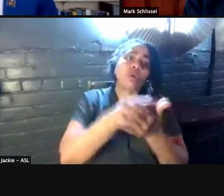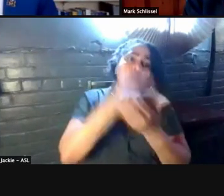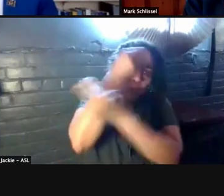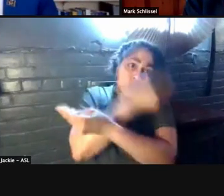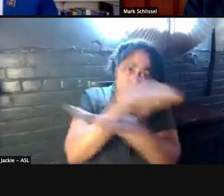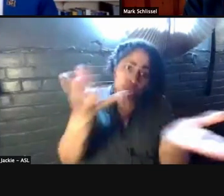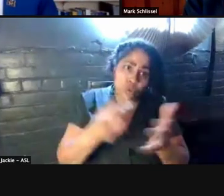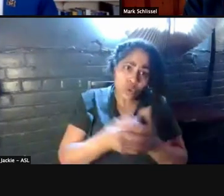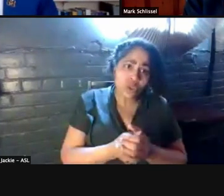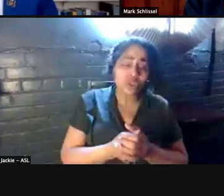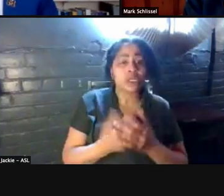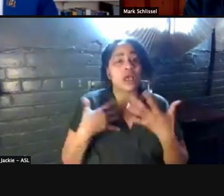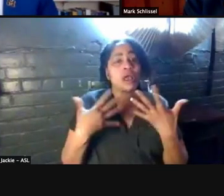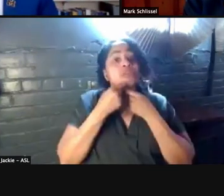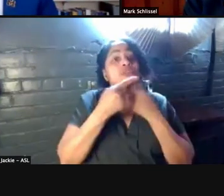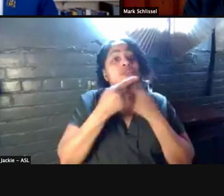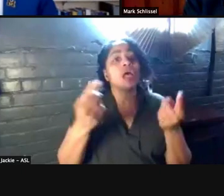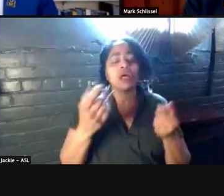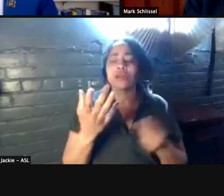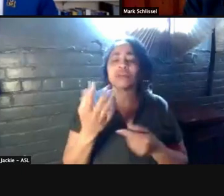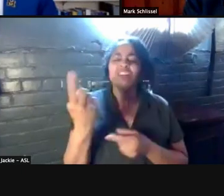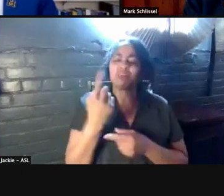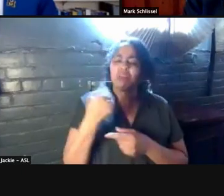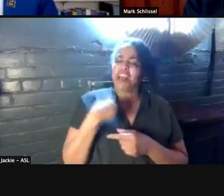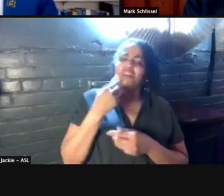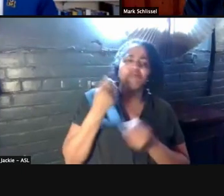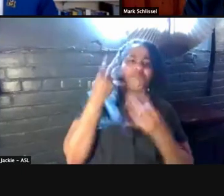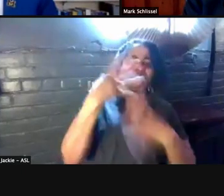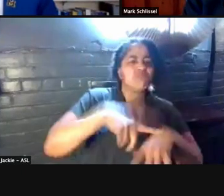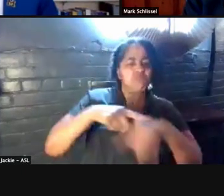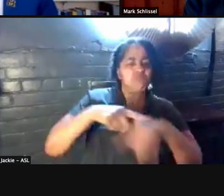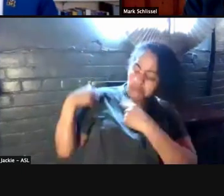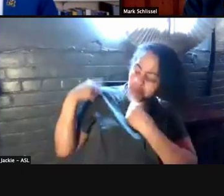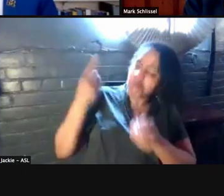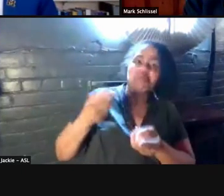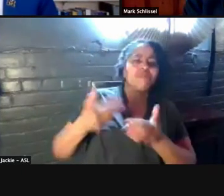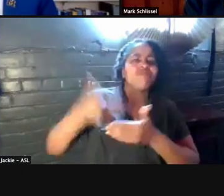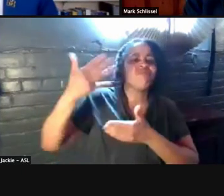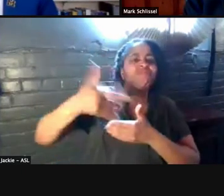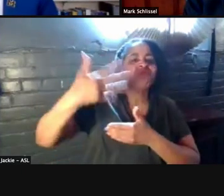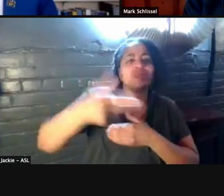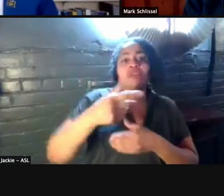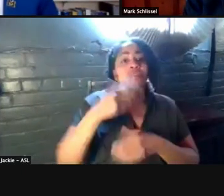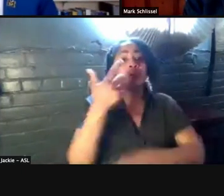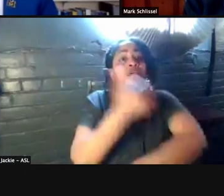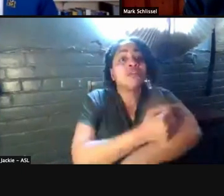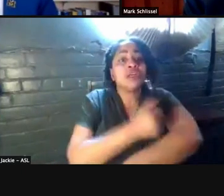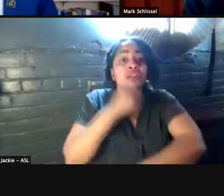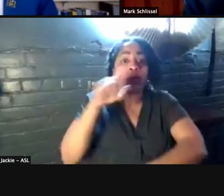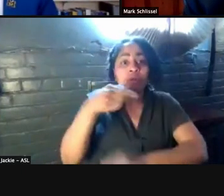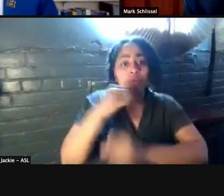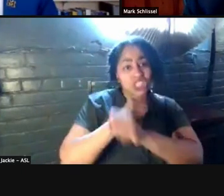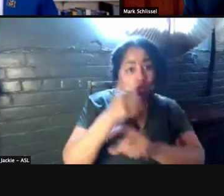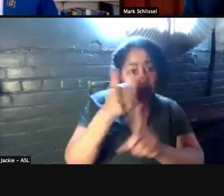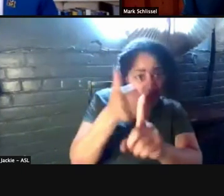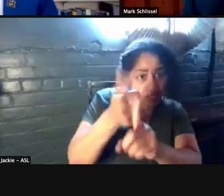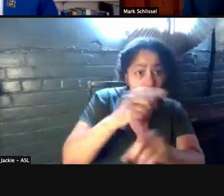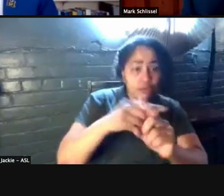I just want to say that which is something I've said multiple times is, vaccination isn't just that it protects you personally, it protects everyone around you and